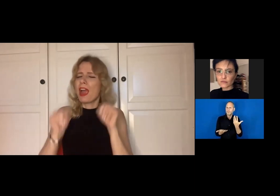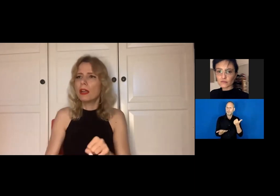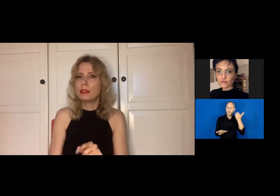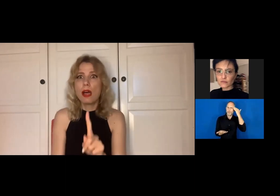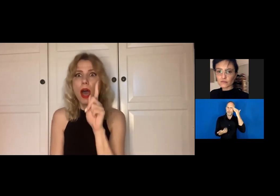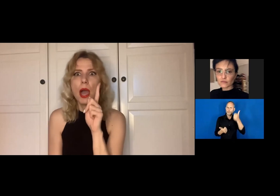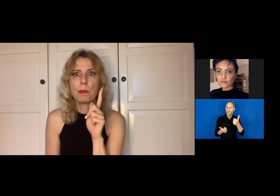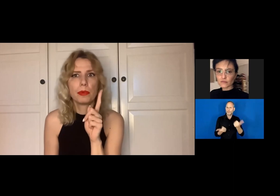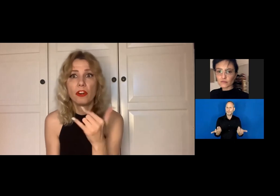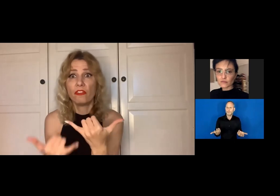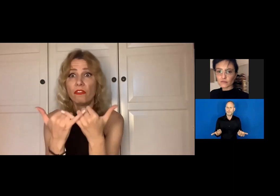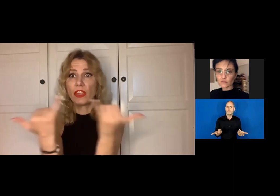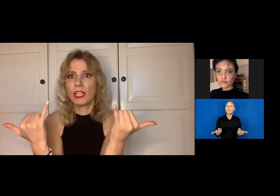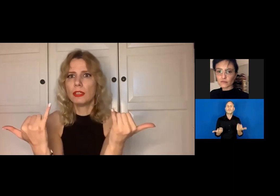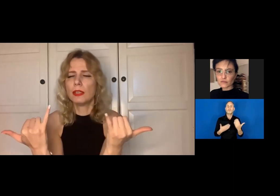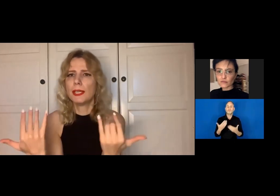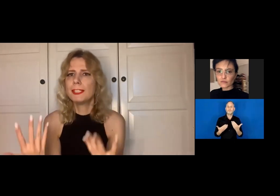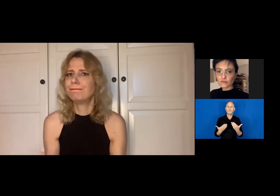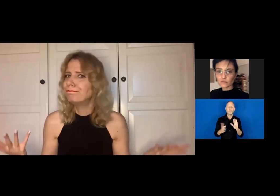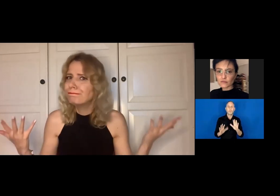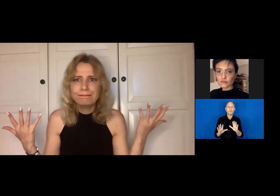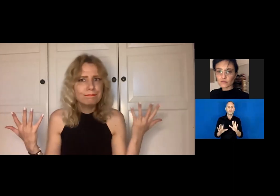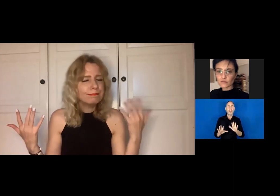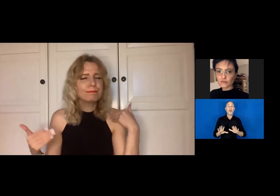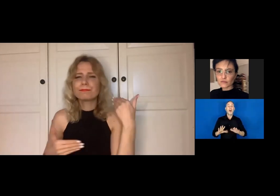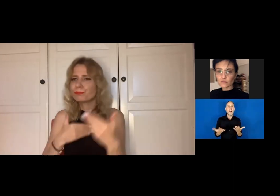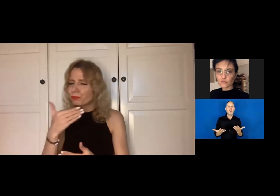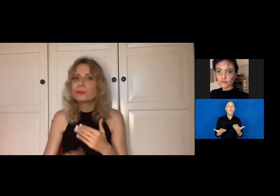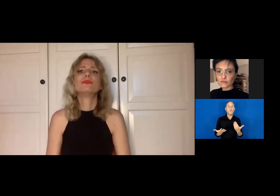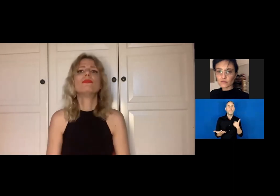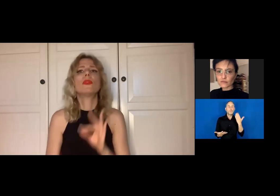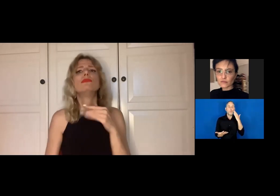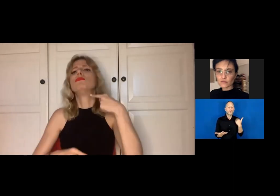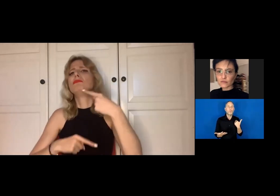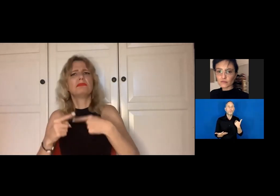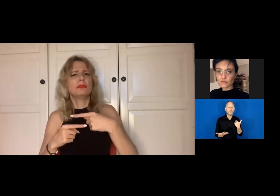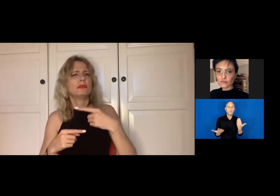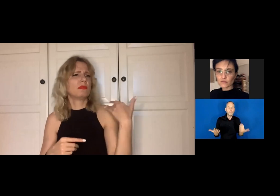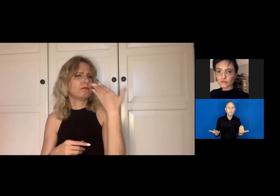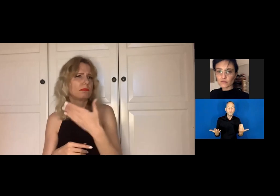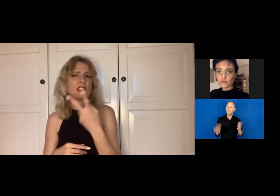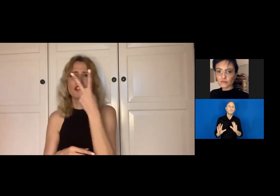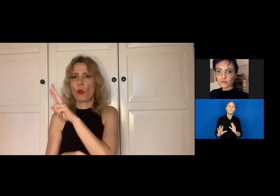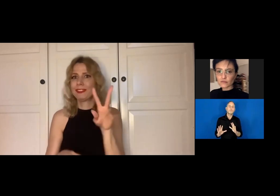And I felt like music was a big part of me, but I didn't have the means to actually start performing.